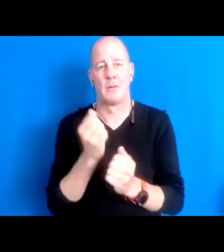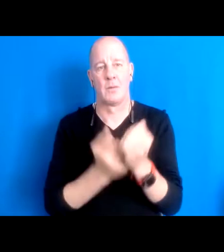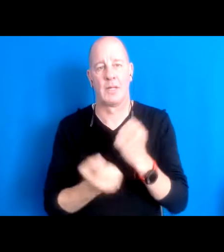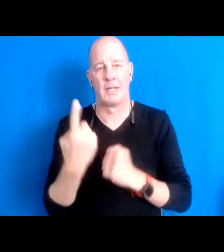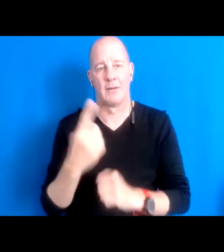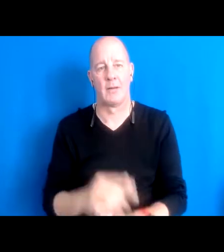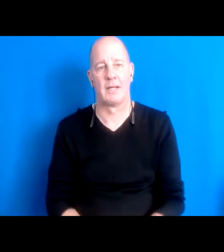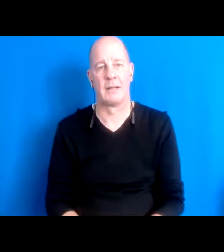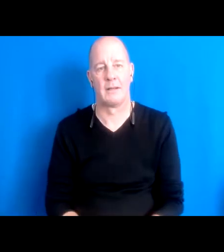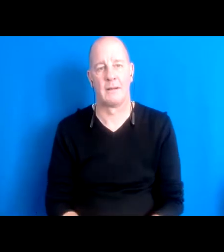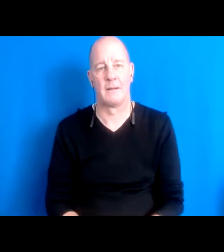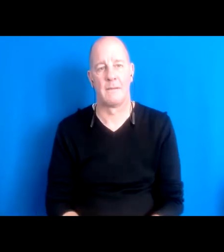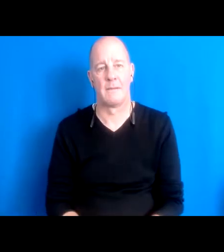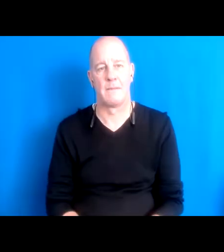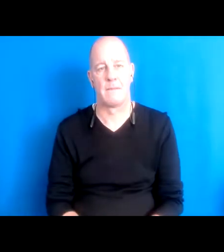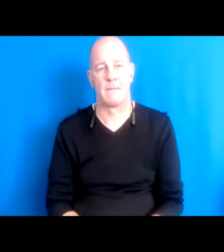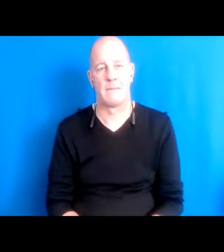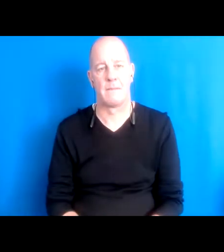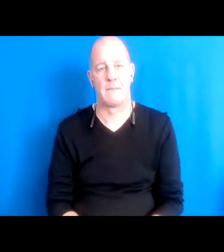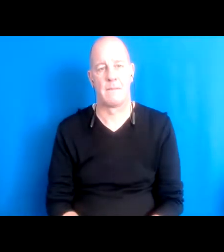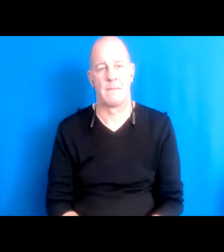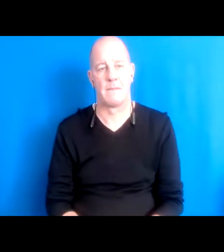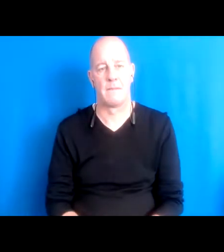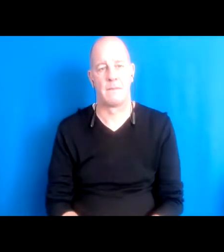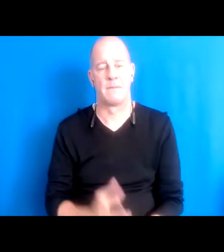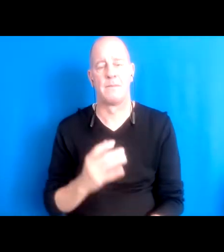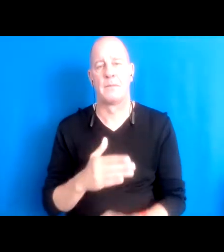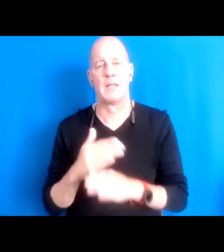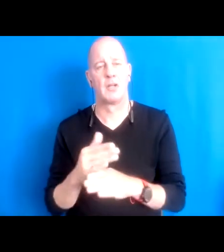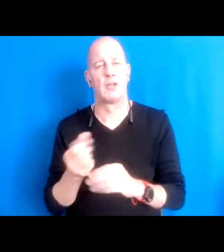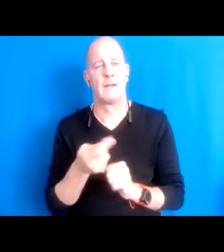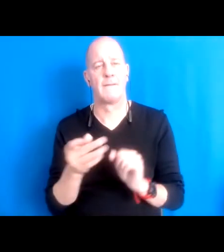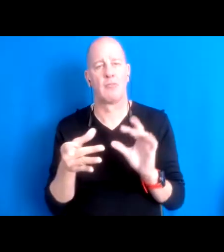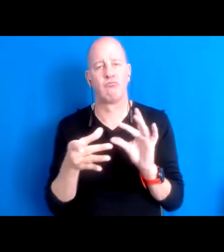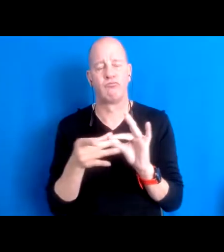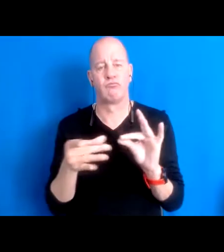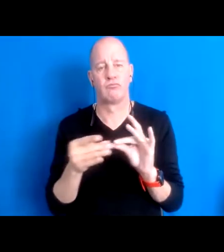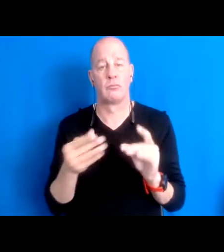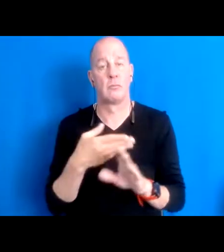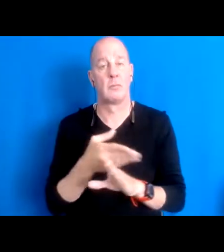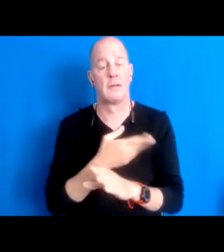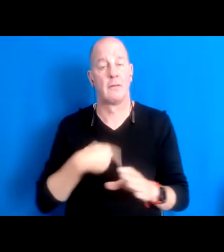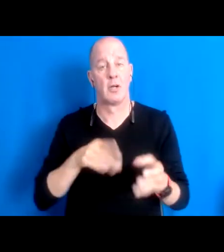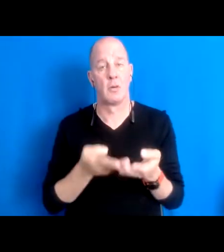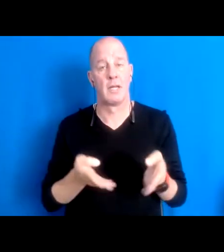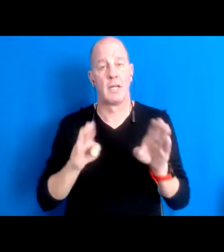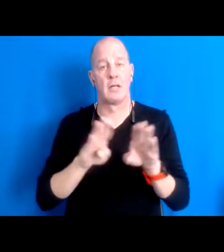16:20:22 Um, I wanted to just share a couple of words in closing, just to sort of encapsulate.